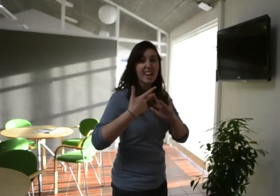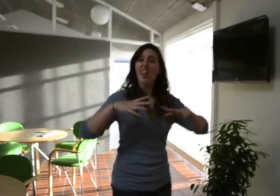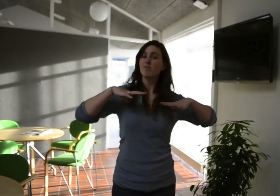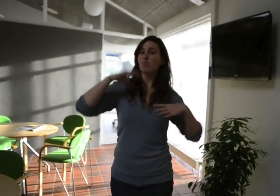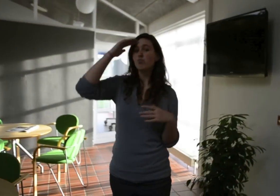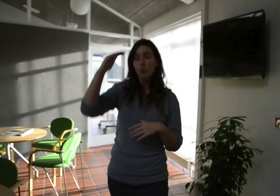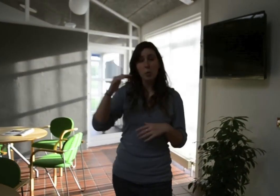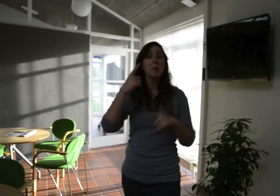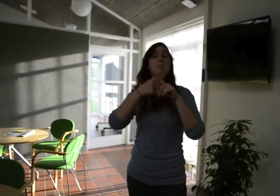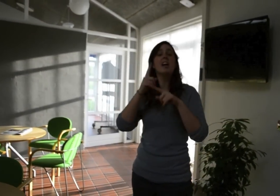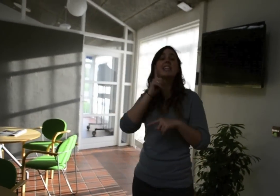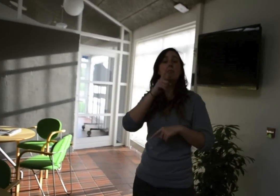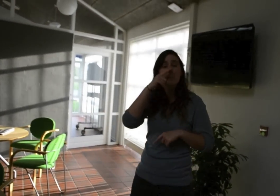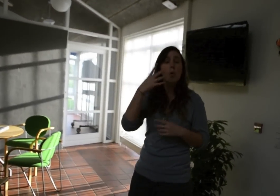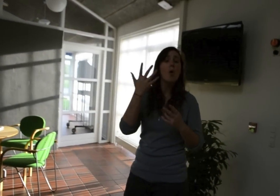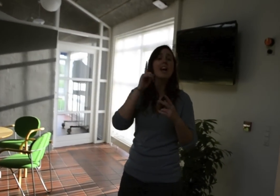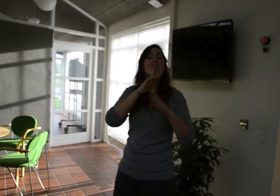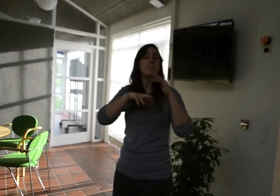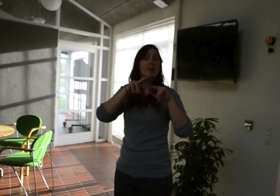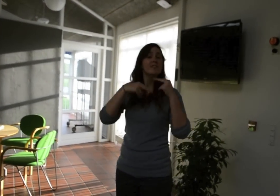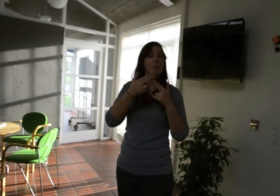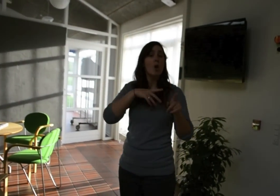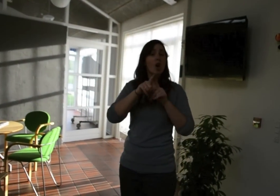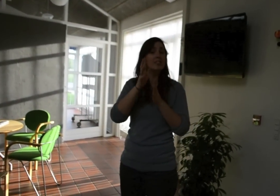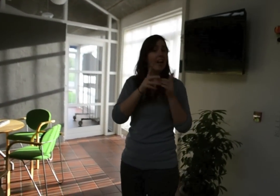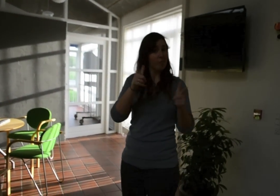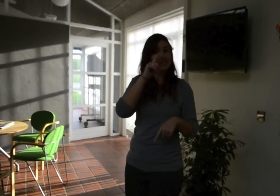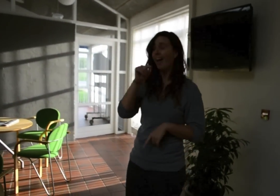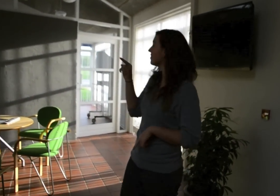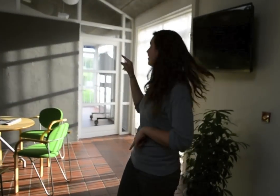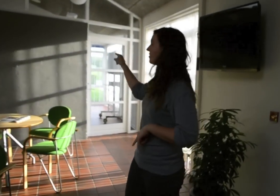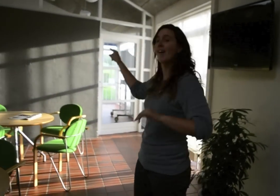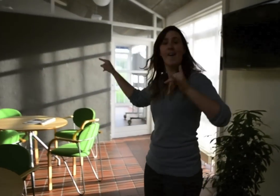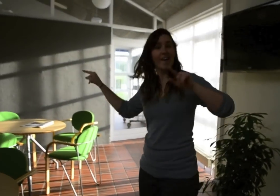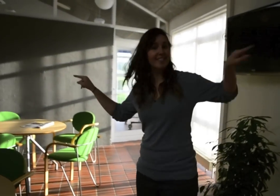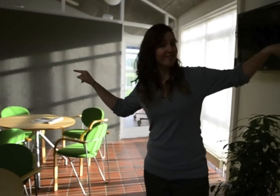This is another room where you can relax. Hearing people and parents come here to learn Danish Sign Language.